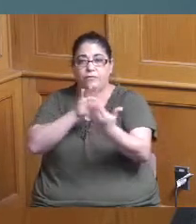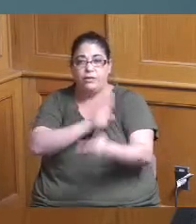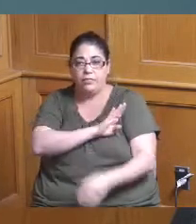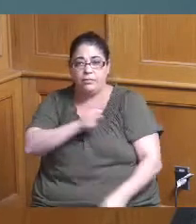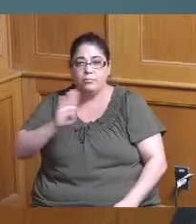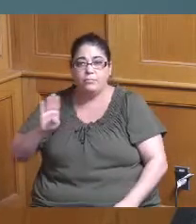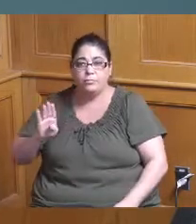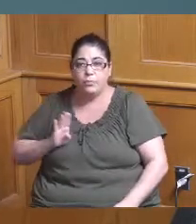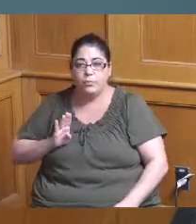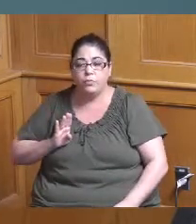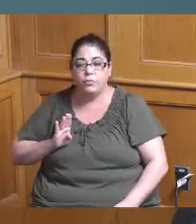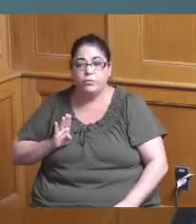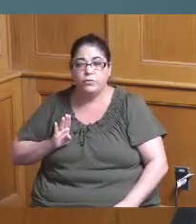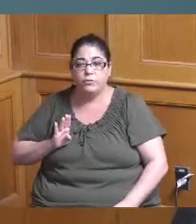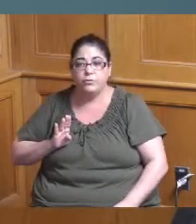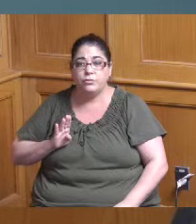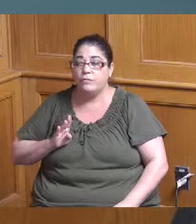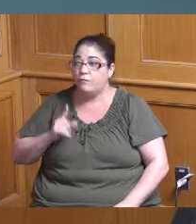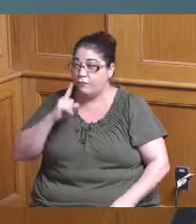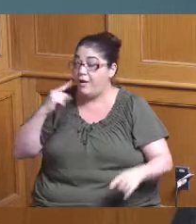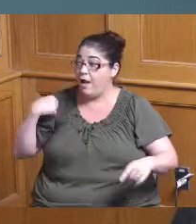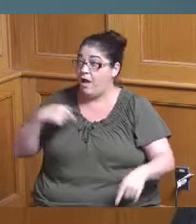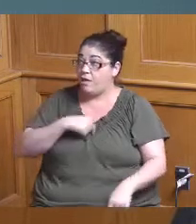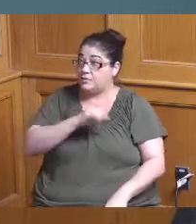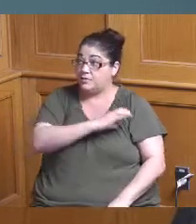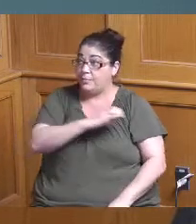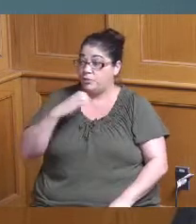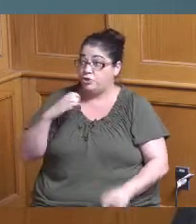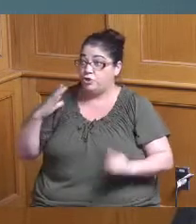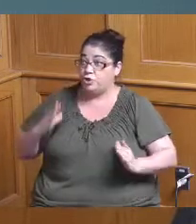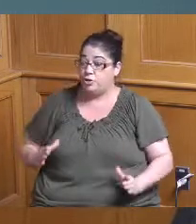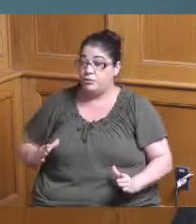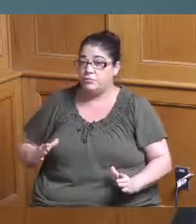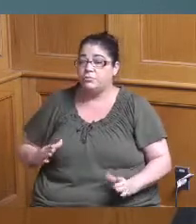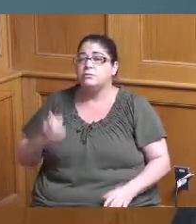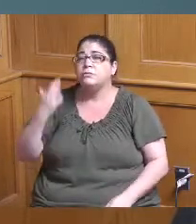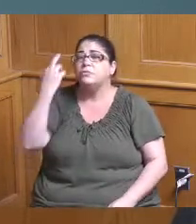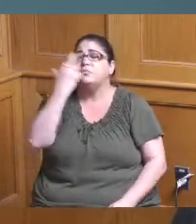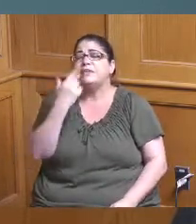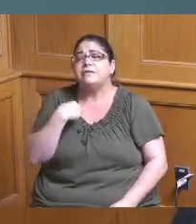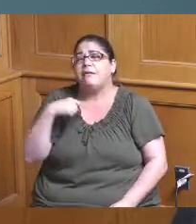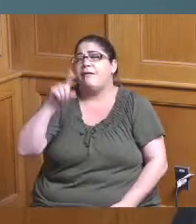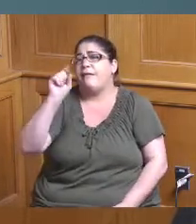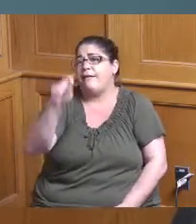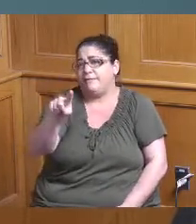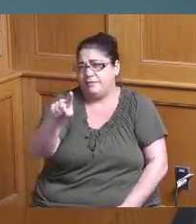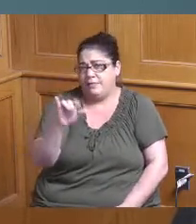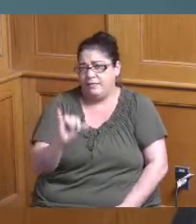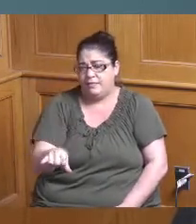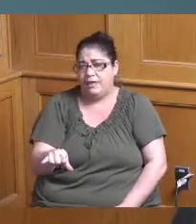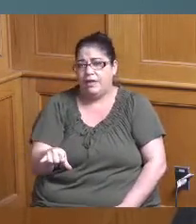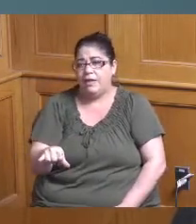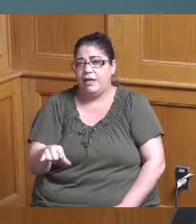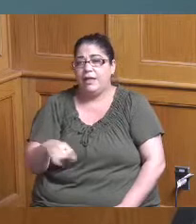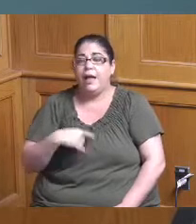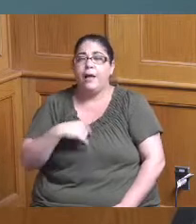the Board of Commissioners yes okay and the reason why I say that I guess I'm being sarcastic